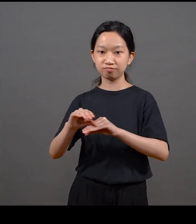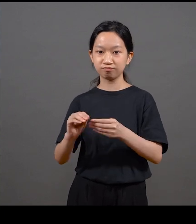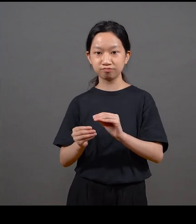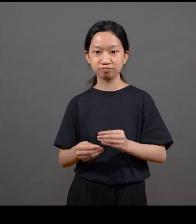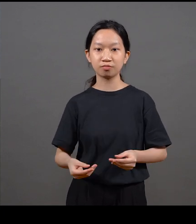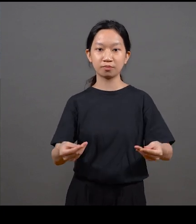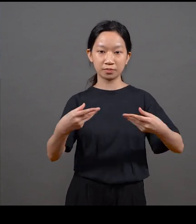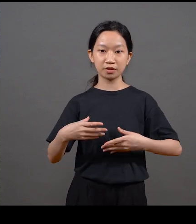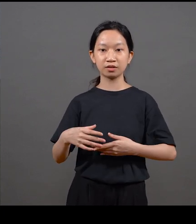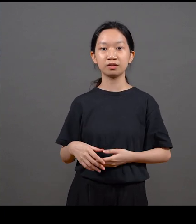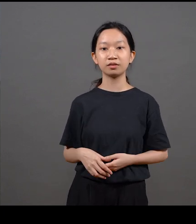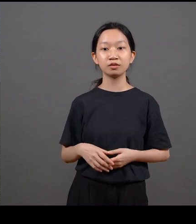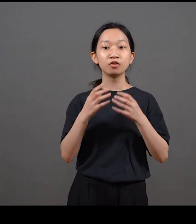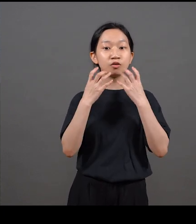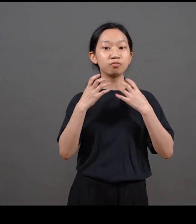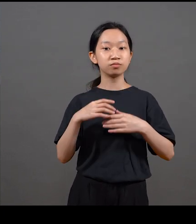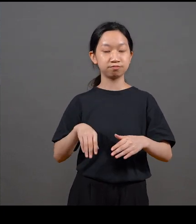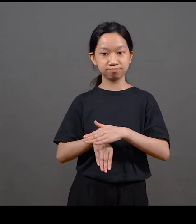He’s included some of these submissions